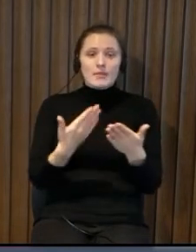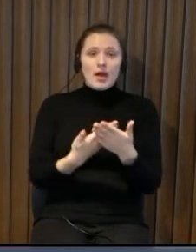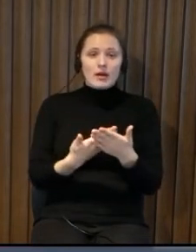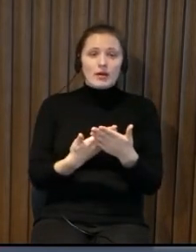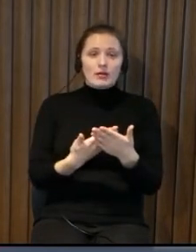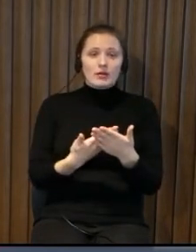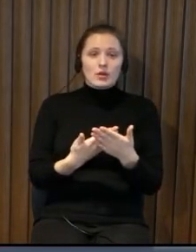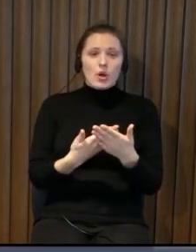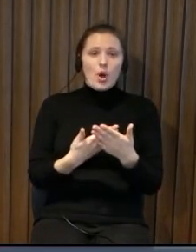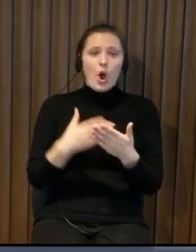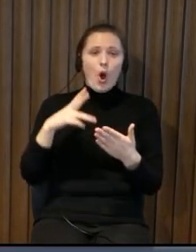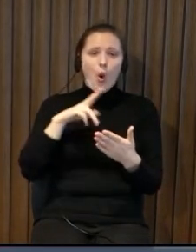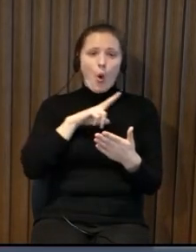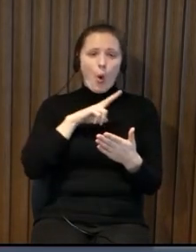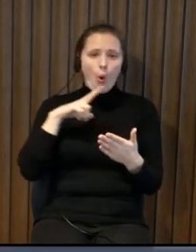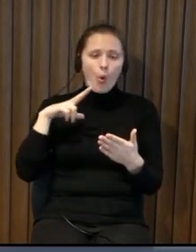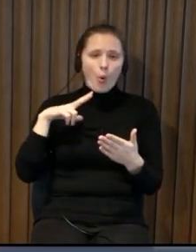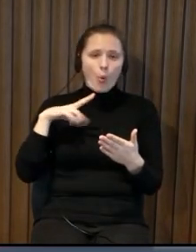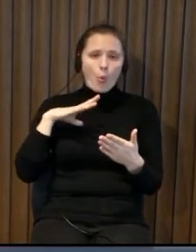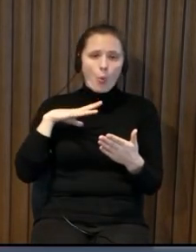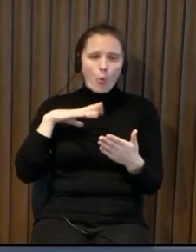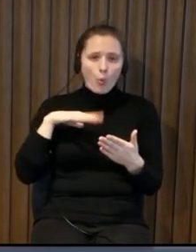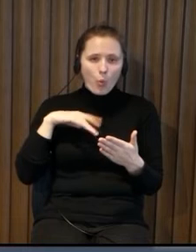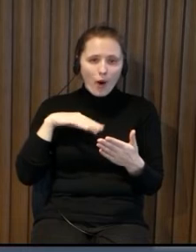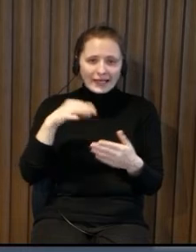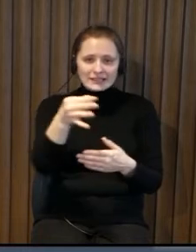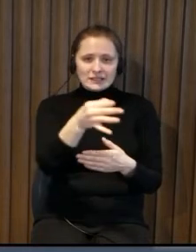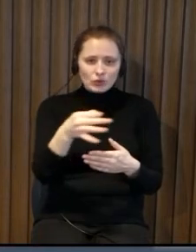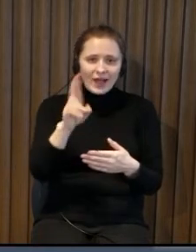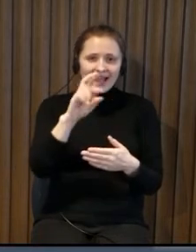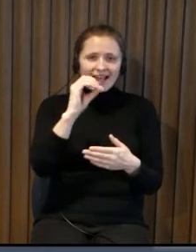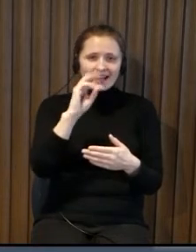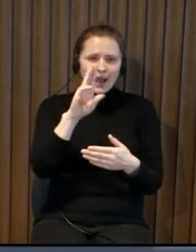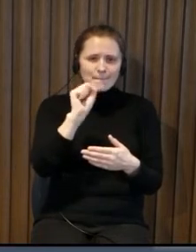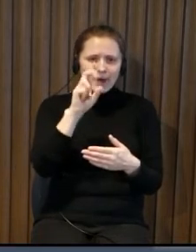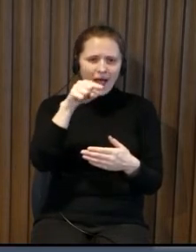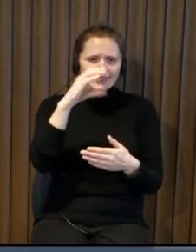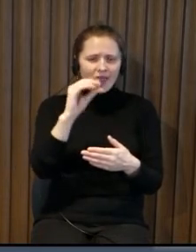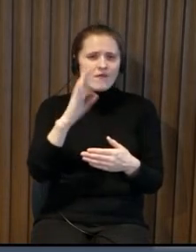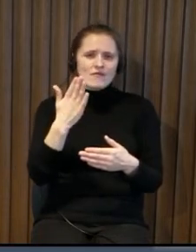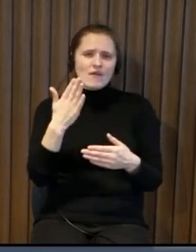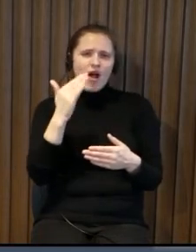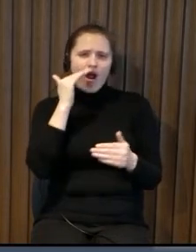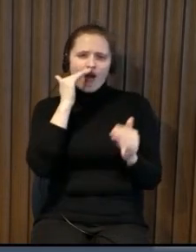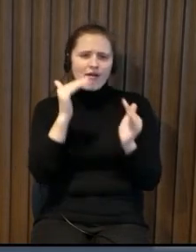they can live it up independently there but then we check where those apartments